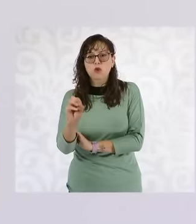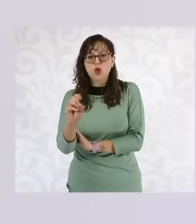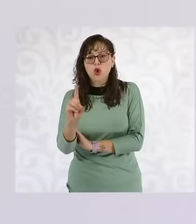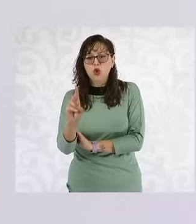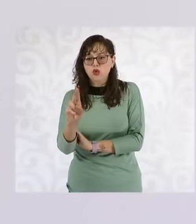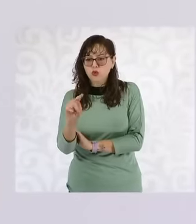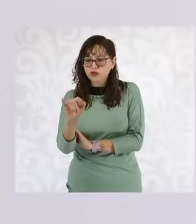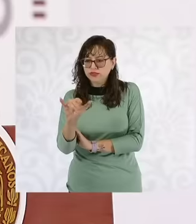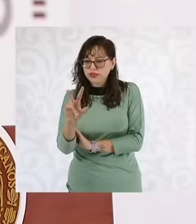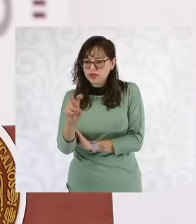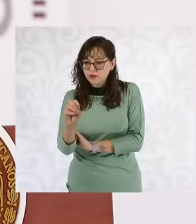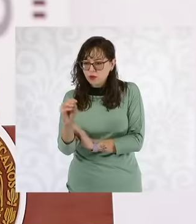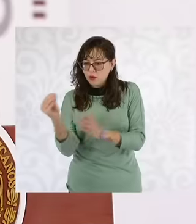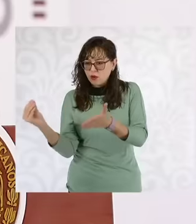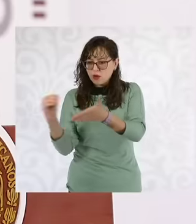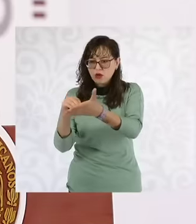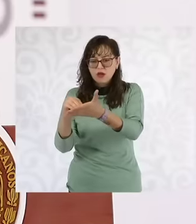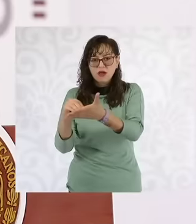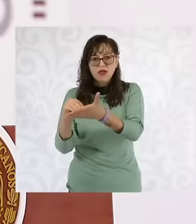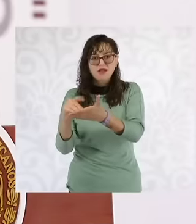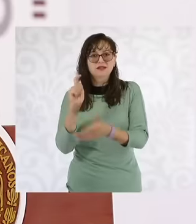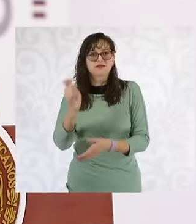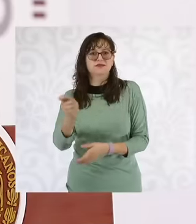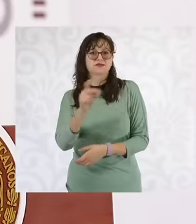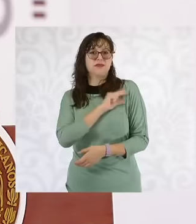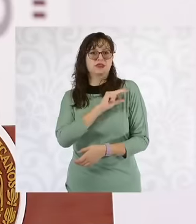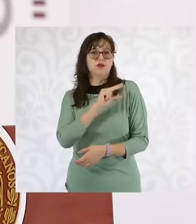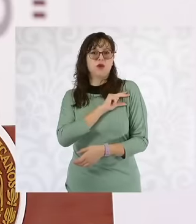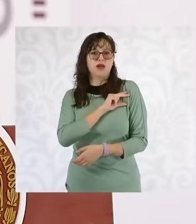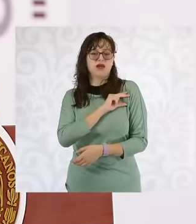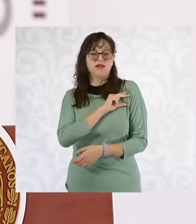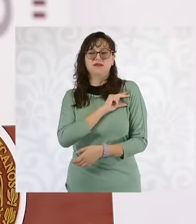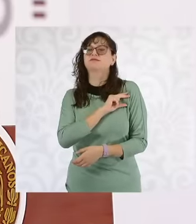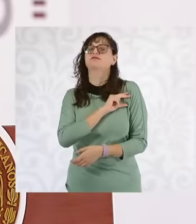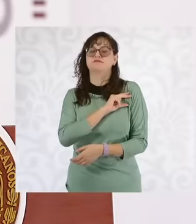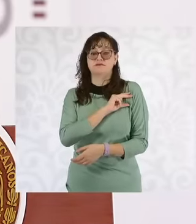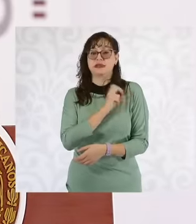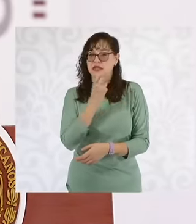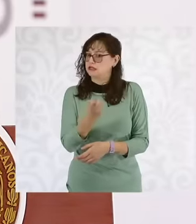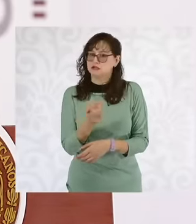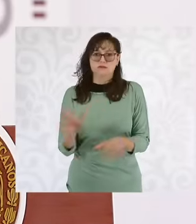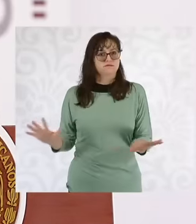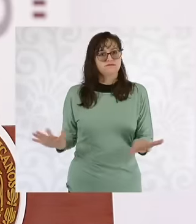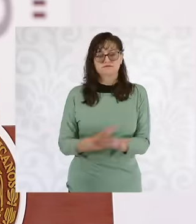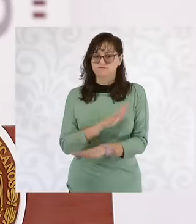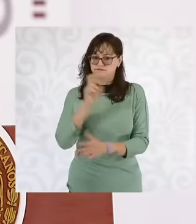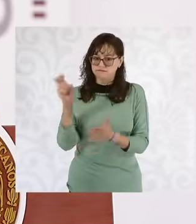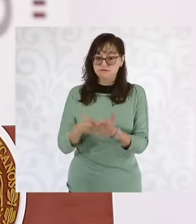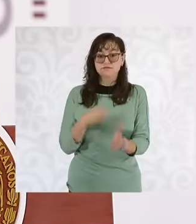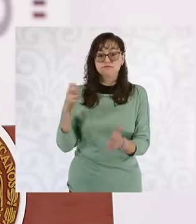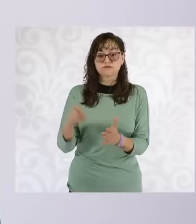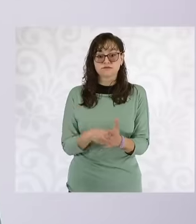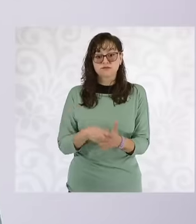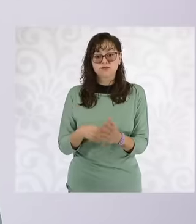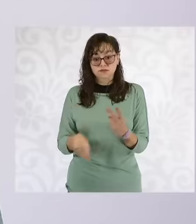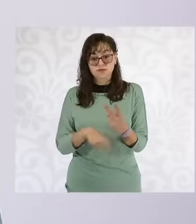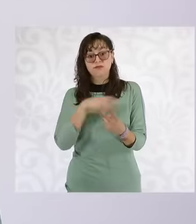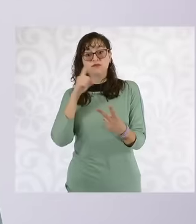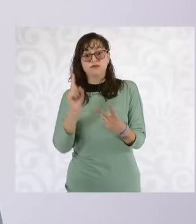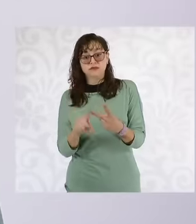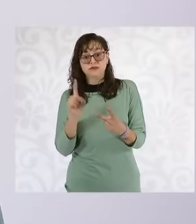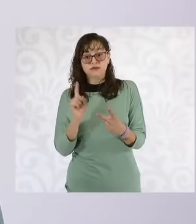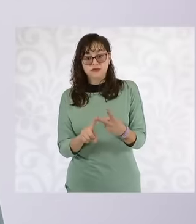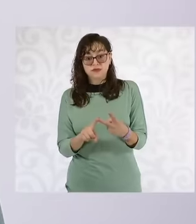and on the other hand the capacity of the state to operate passenger trains again in particular